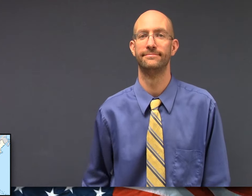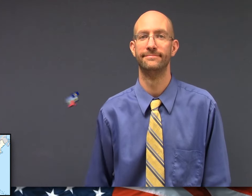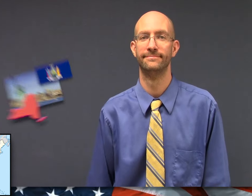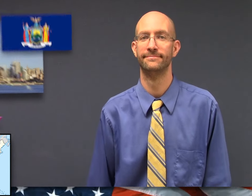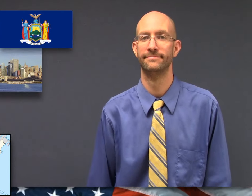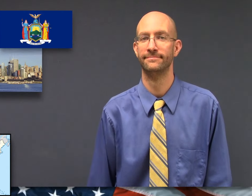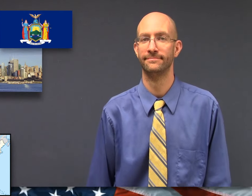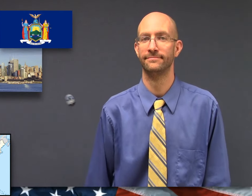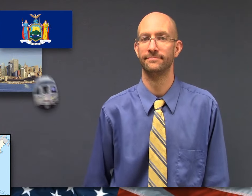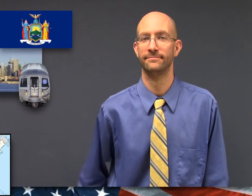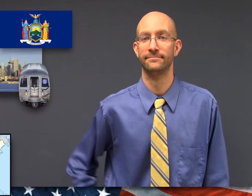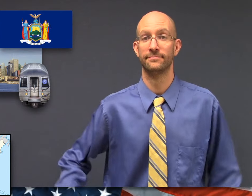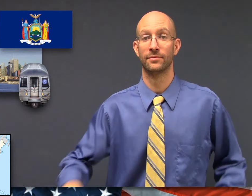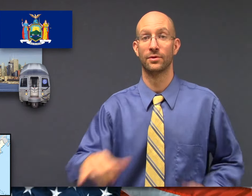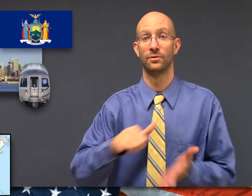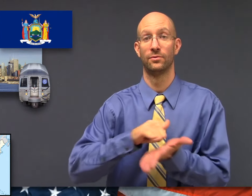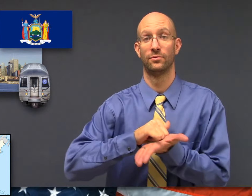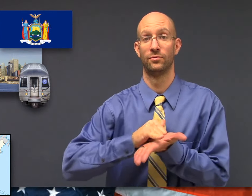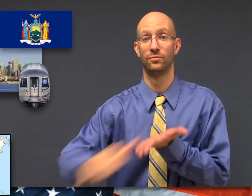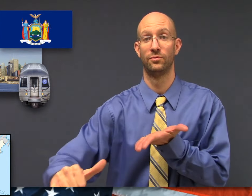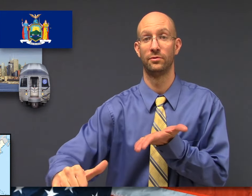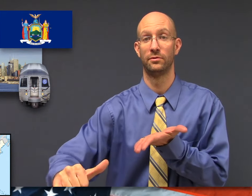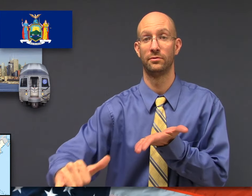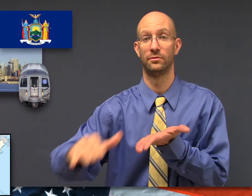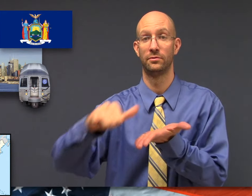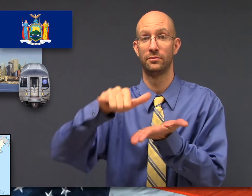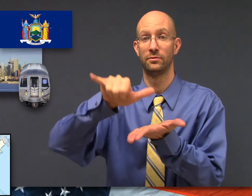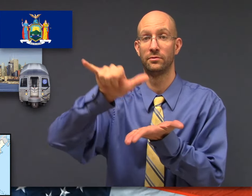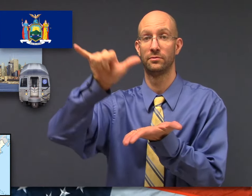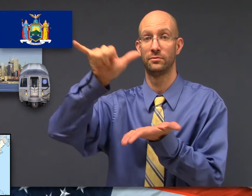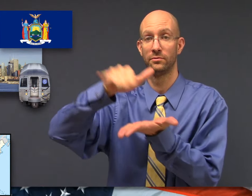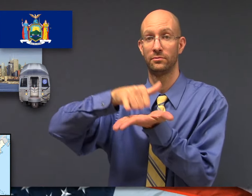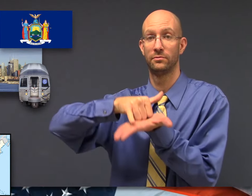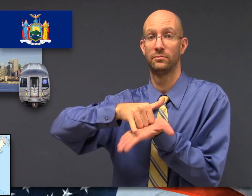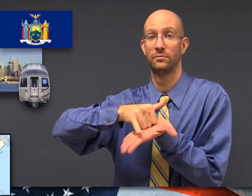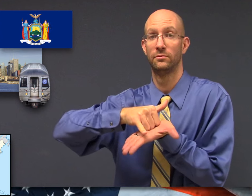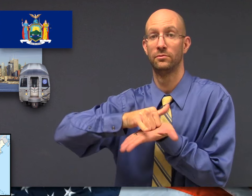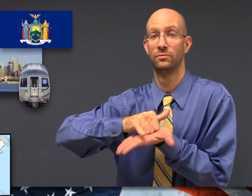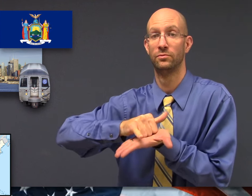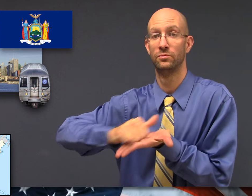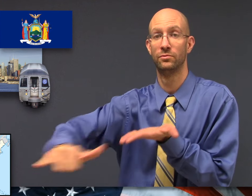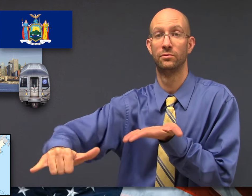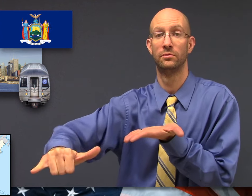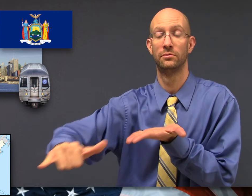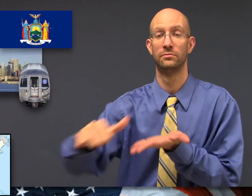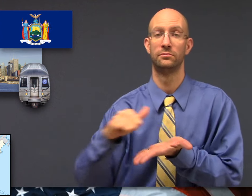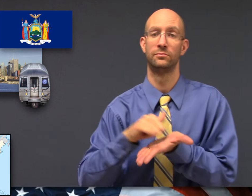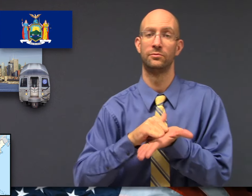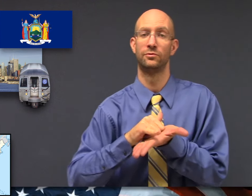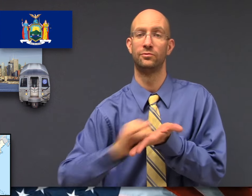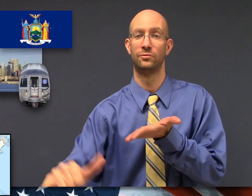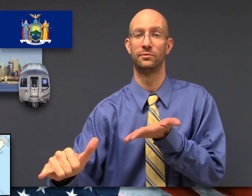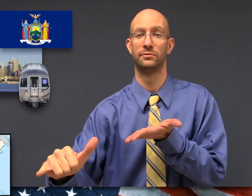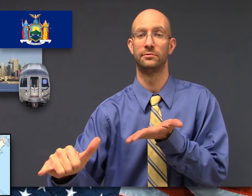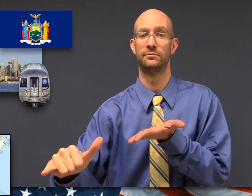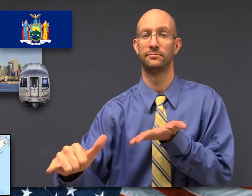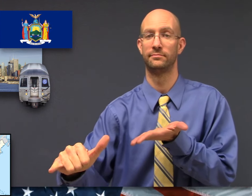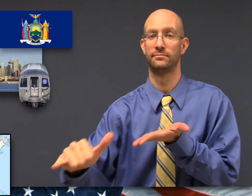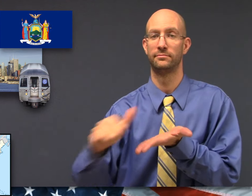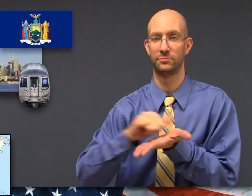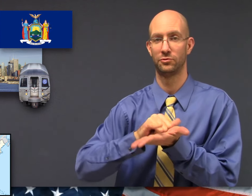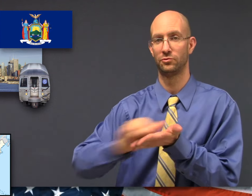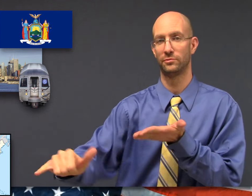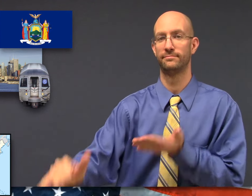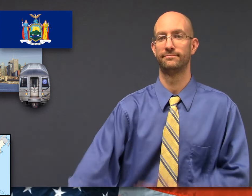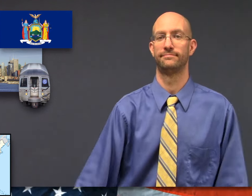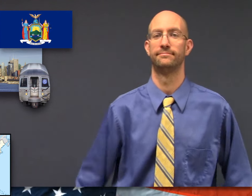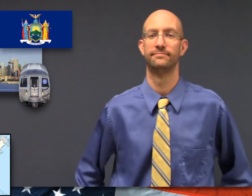Handshape-Y to represent subway